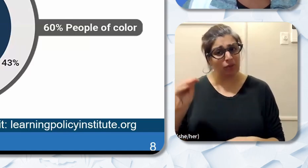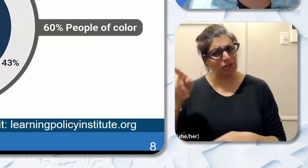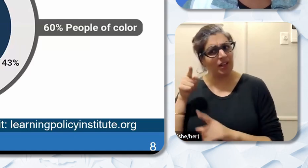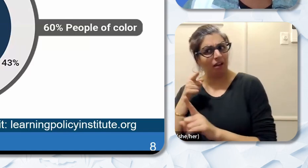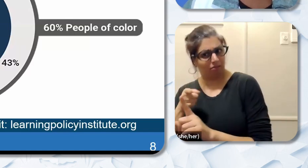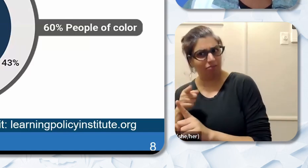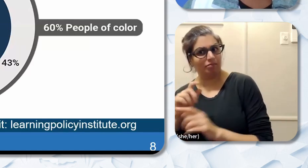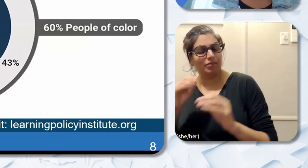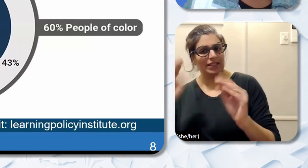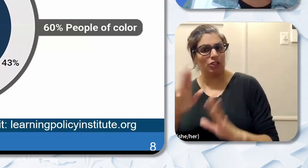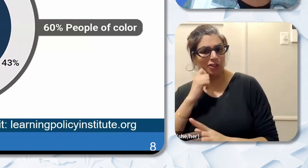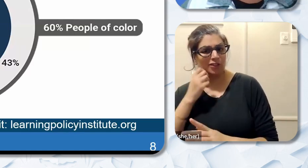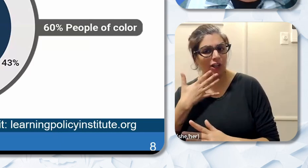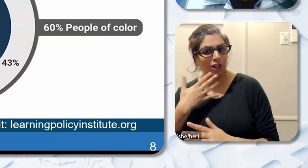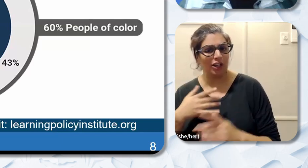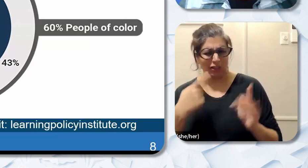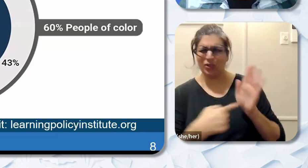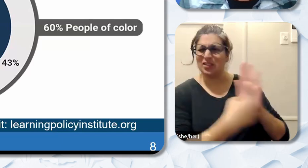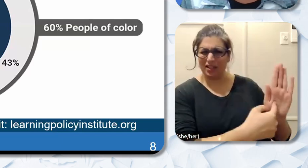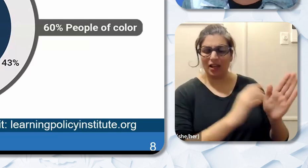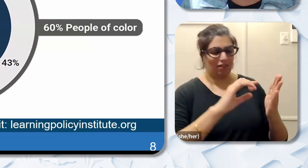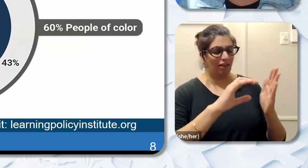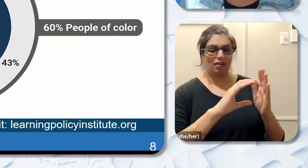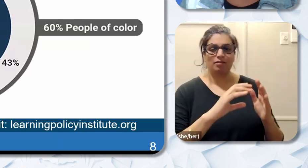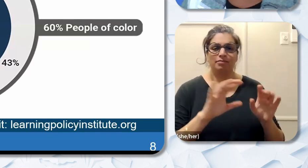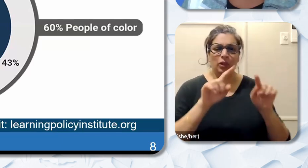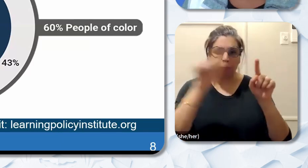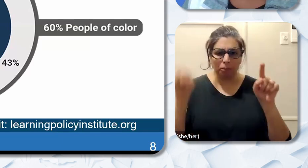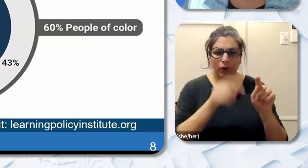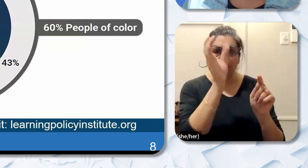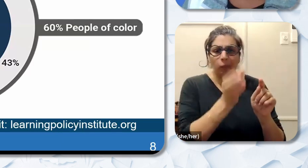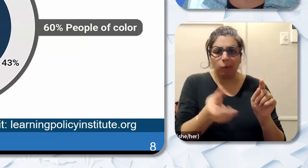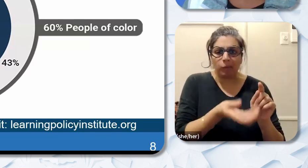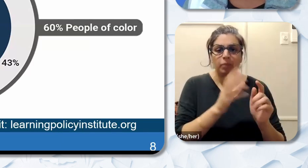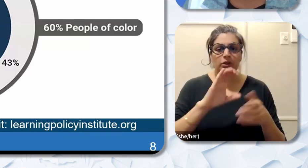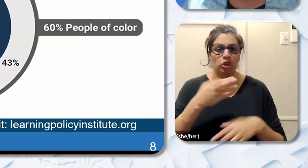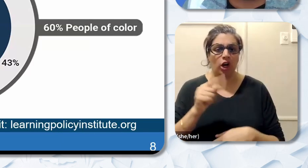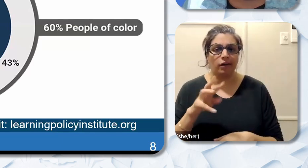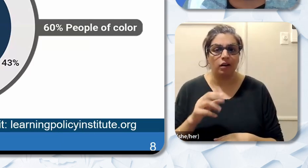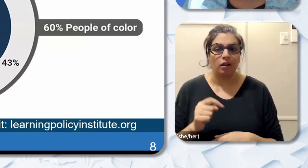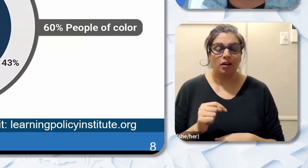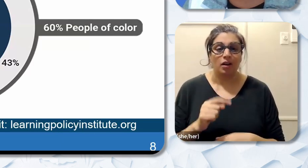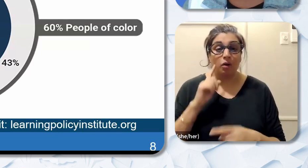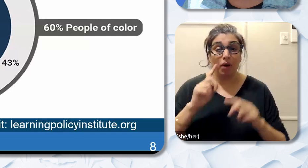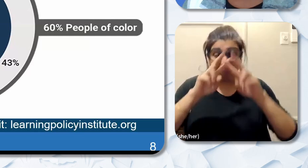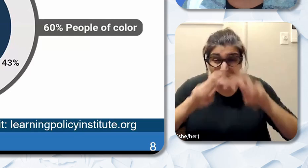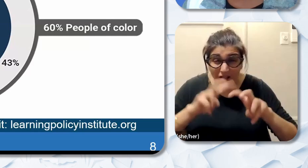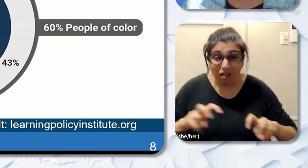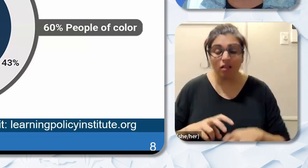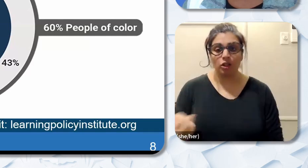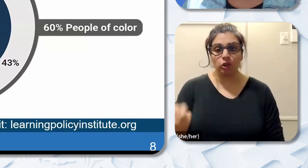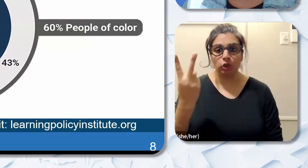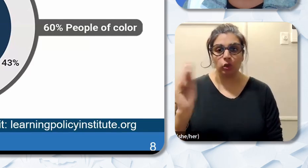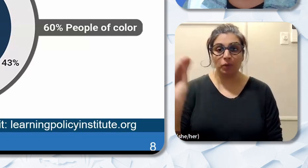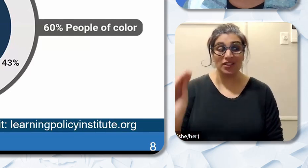this pie chart. If we break that percentage down even further only 2% of the identified 60% are